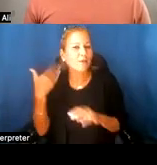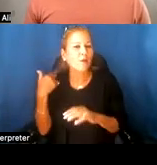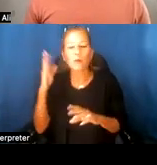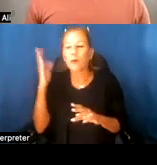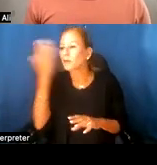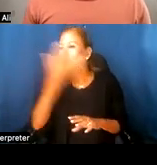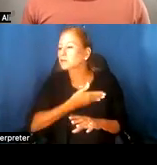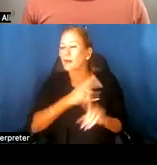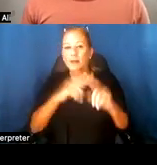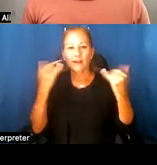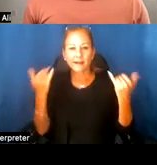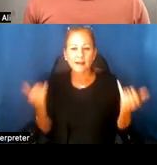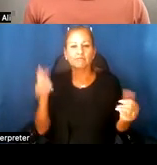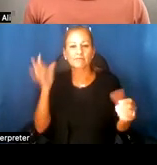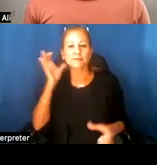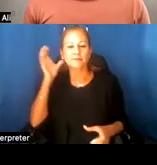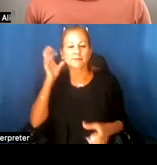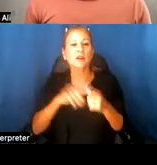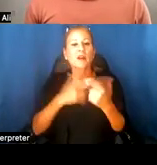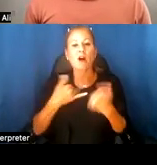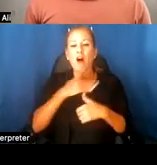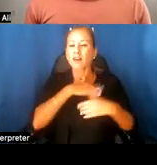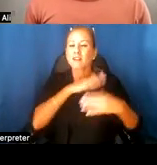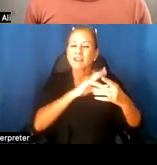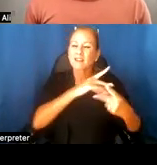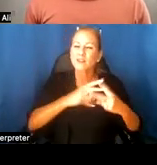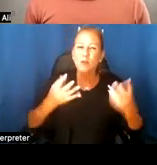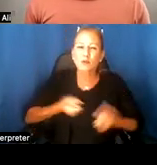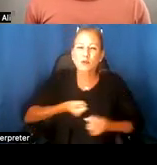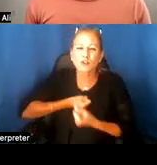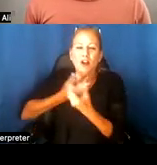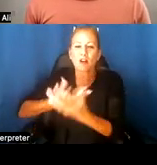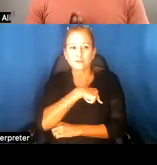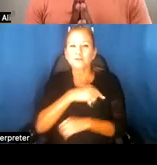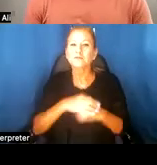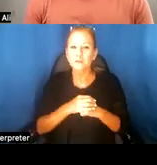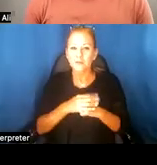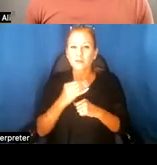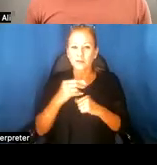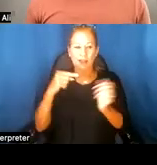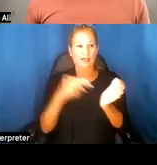All of our narrators have so much to tell us, to share with us, and teach us and this